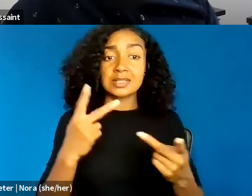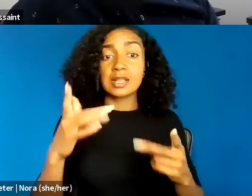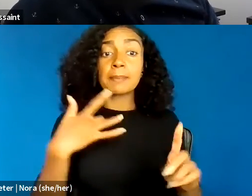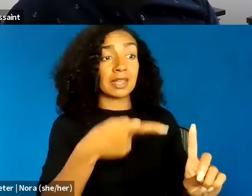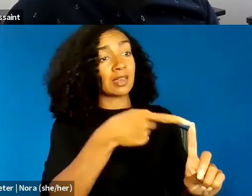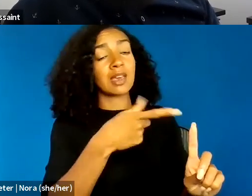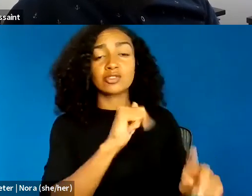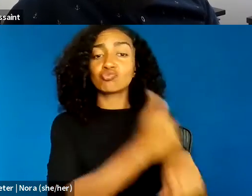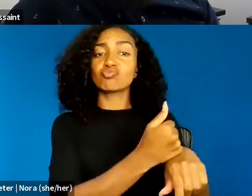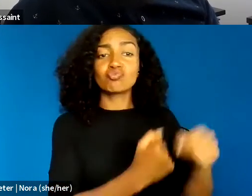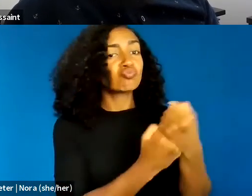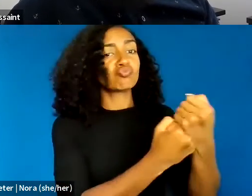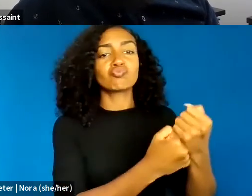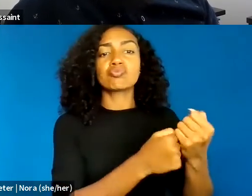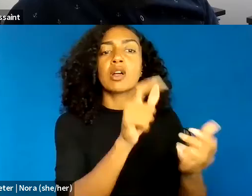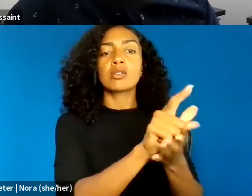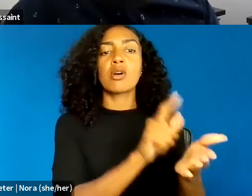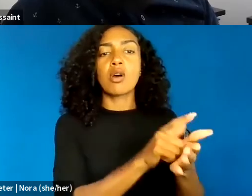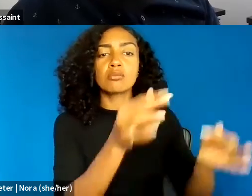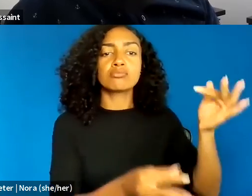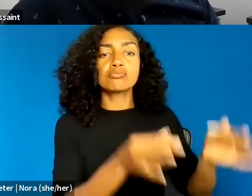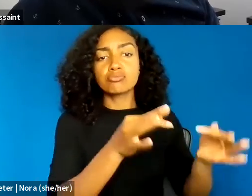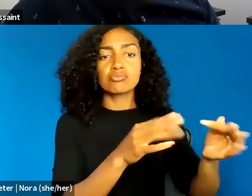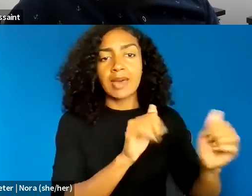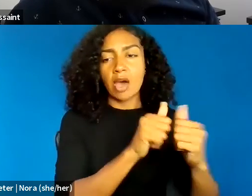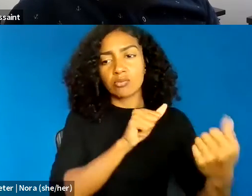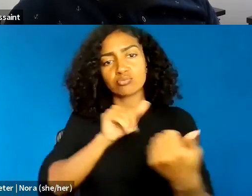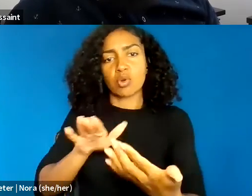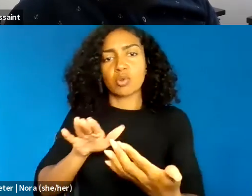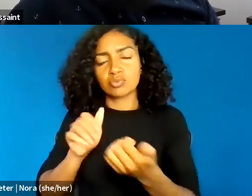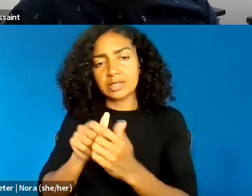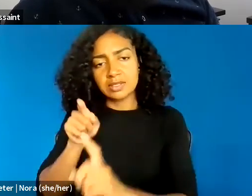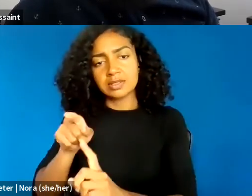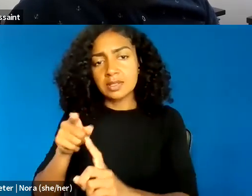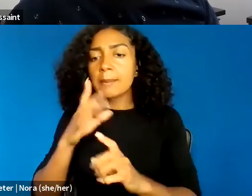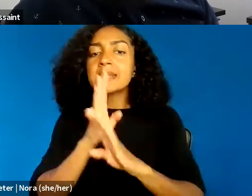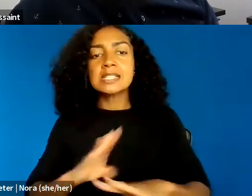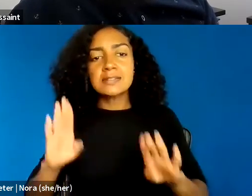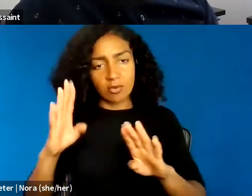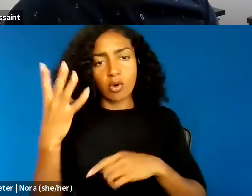in response to peaceful public protests, smothering the constitutional rights of Black and other minoritized citizens